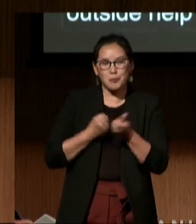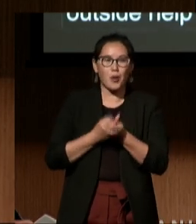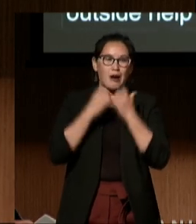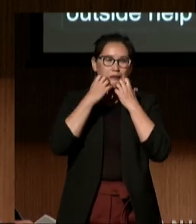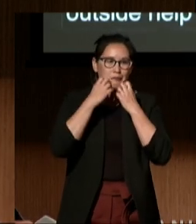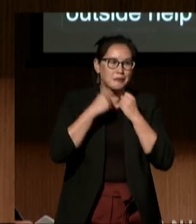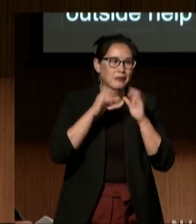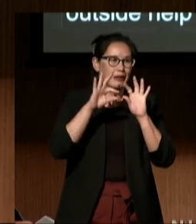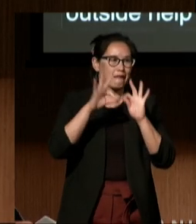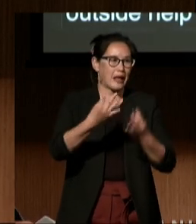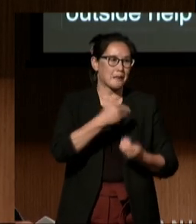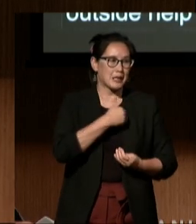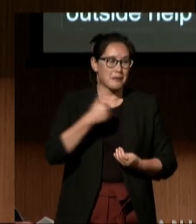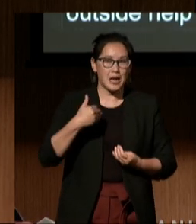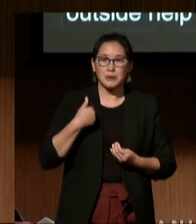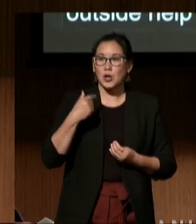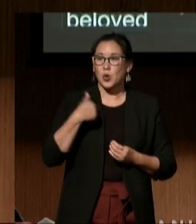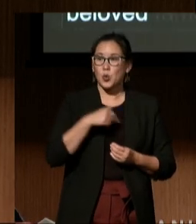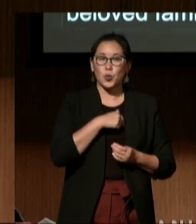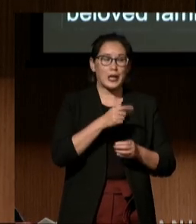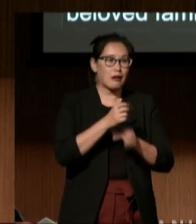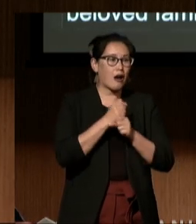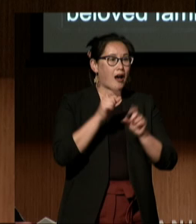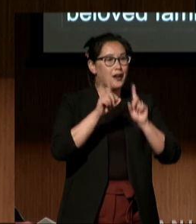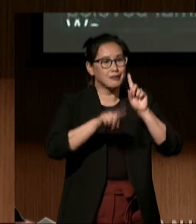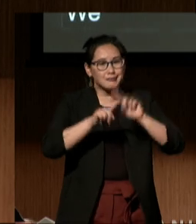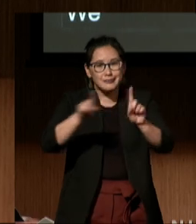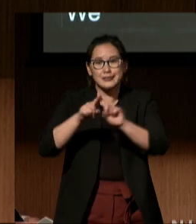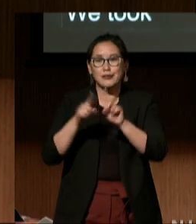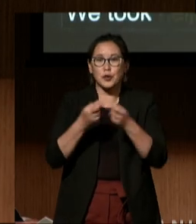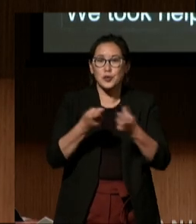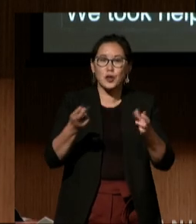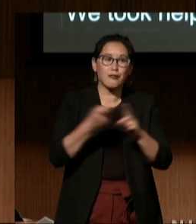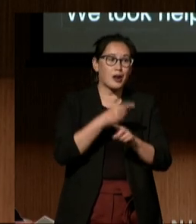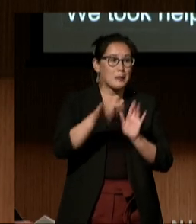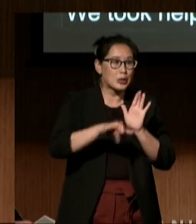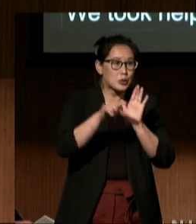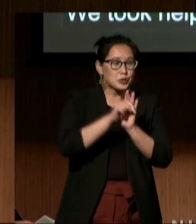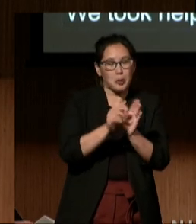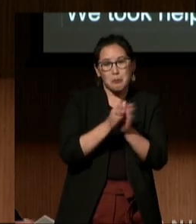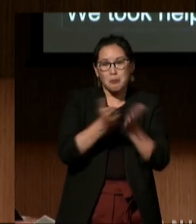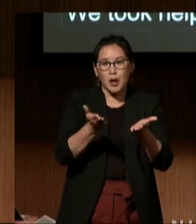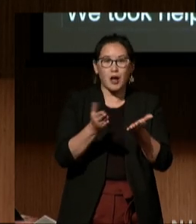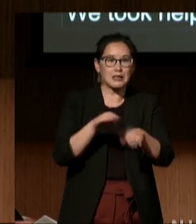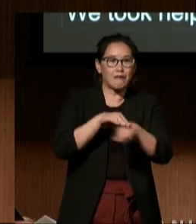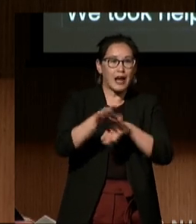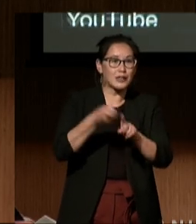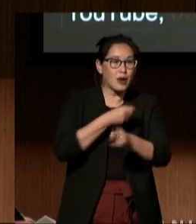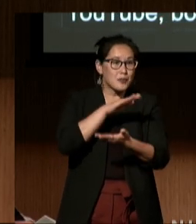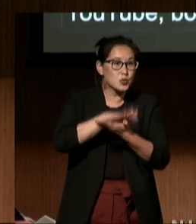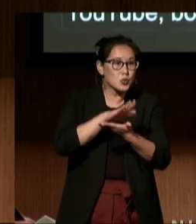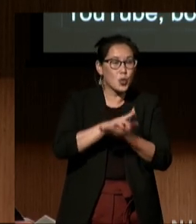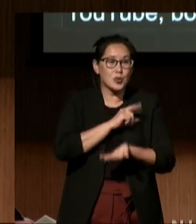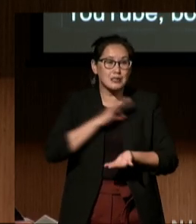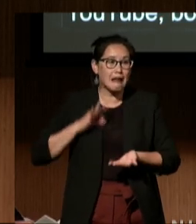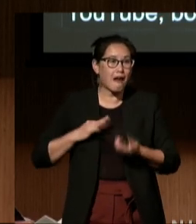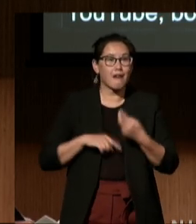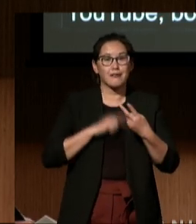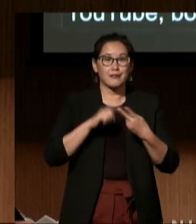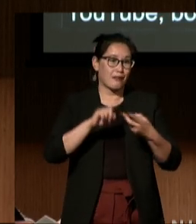We took help from various resources such as YouTube, books, online forums, and advice from school staff and even friends.